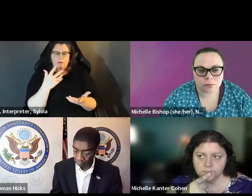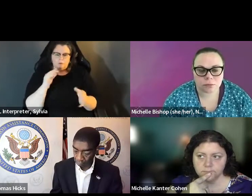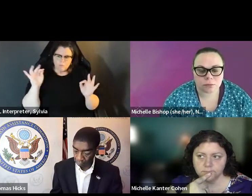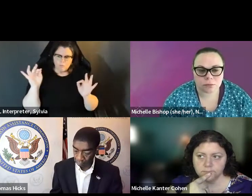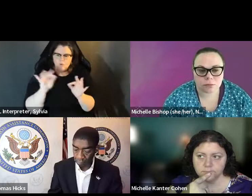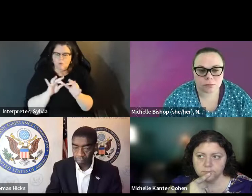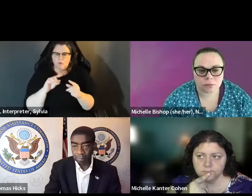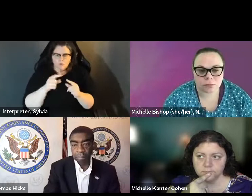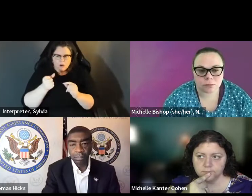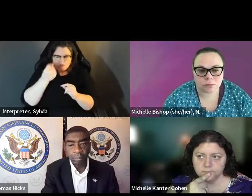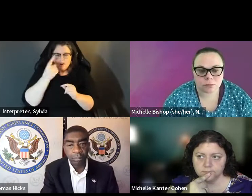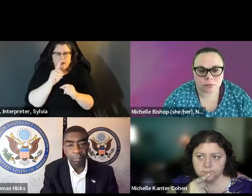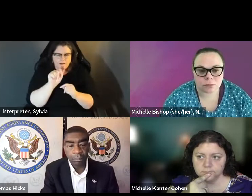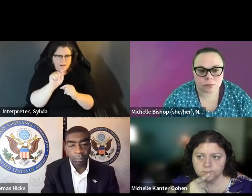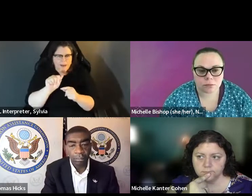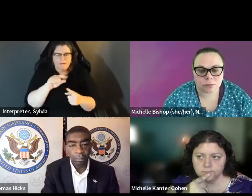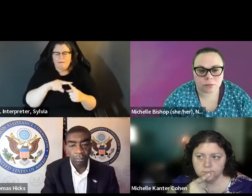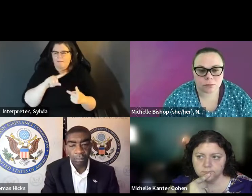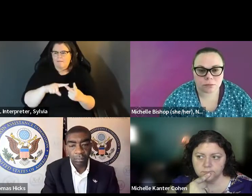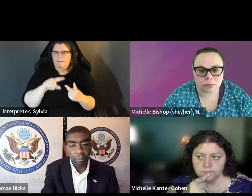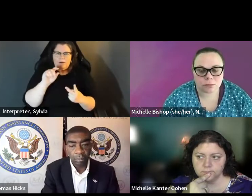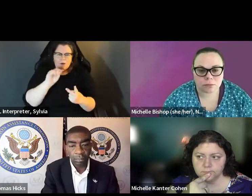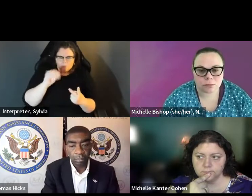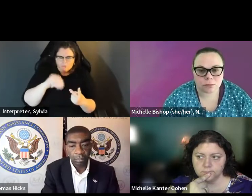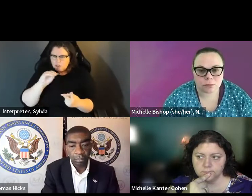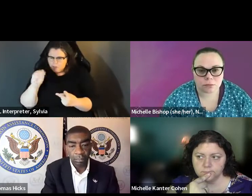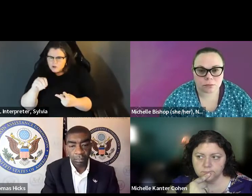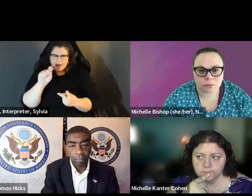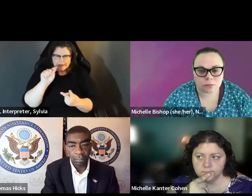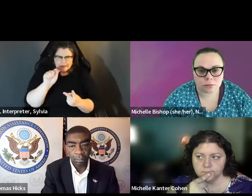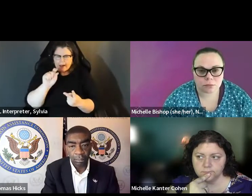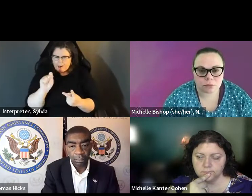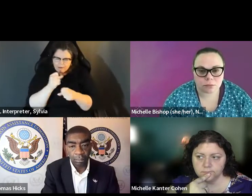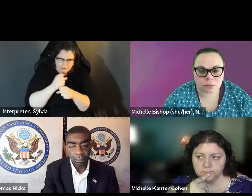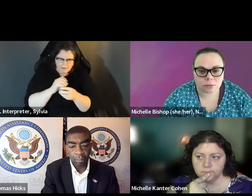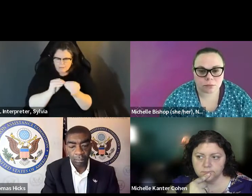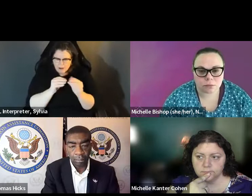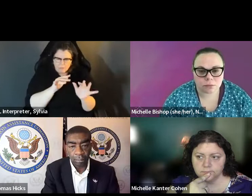Just ask about the importance of understanding. You know the data, the stats that that Doug just talked about. understanding, you know, the data, the stats that Doug